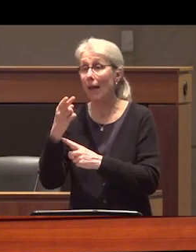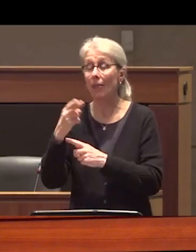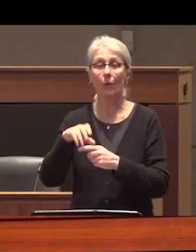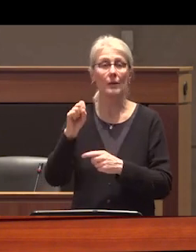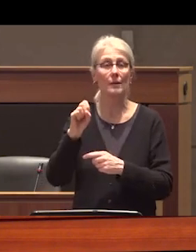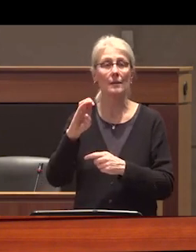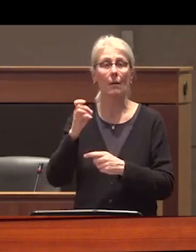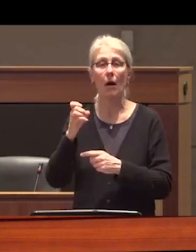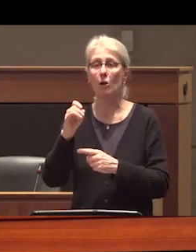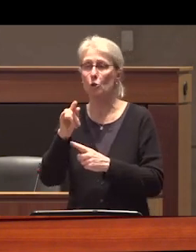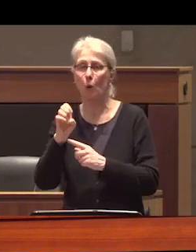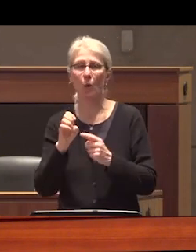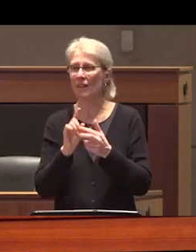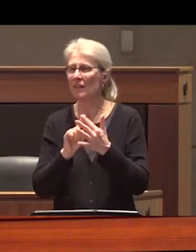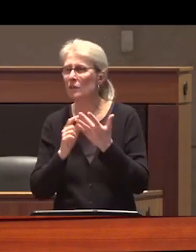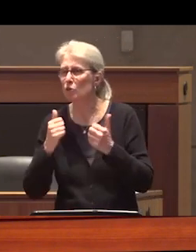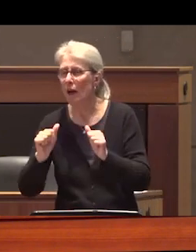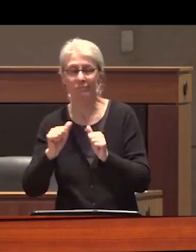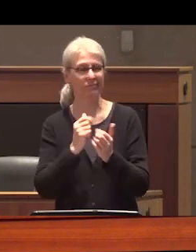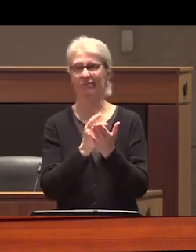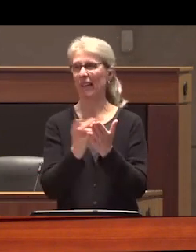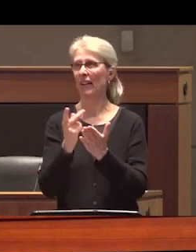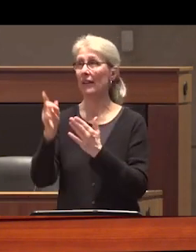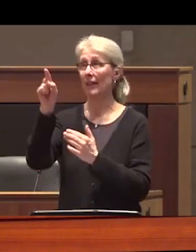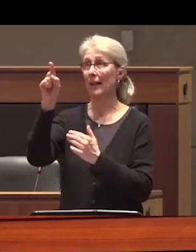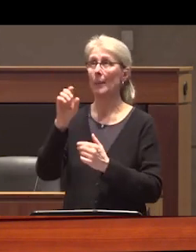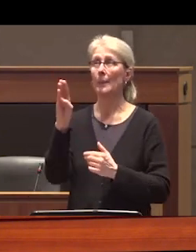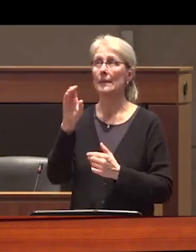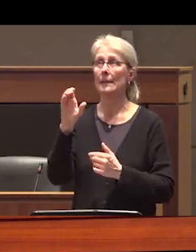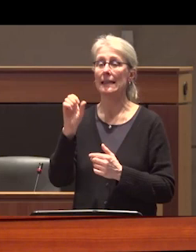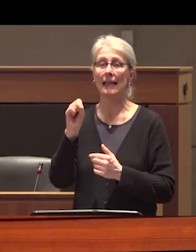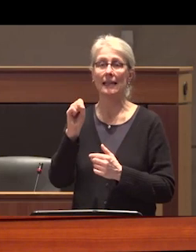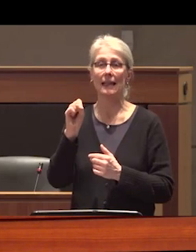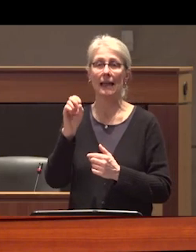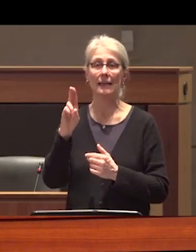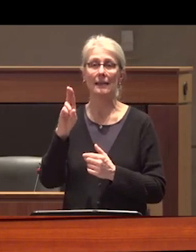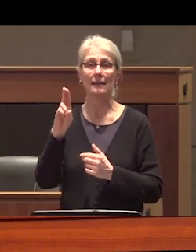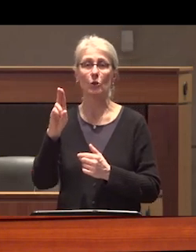failed this is just a screenshot from the bccs risk mitigation guidelines that outlines kind